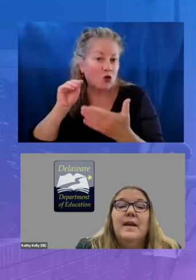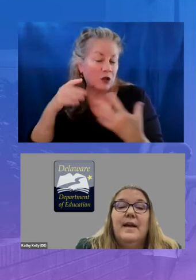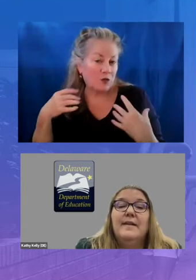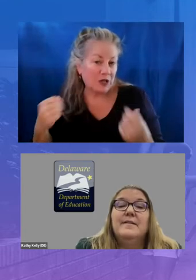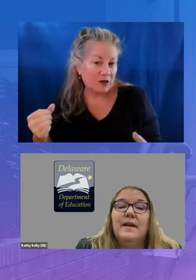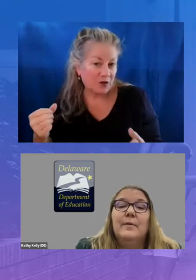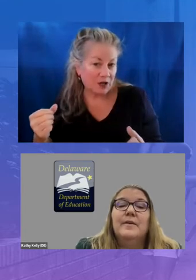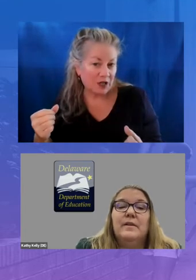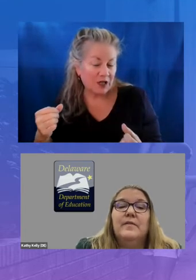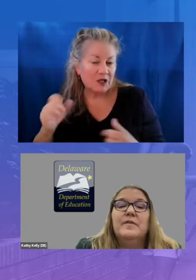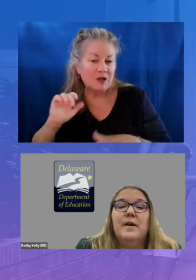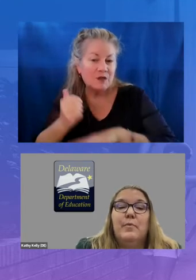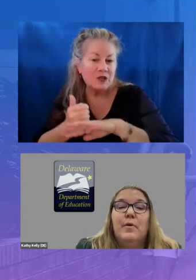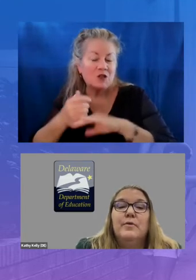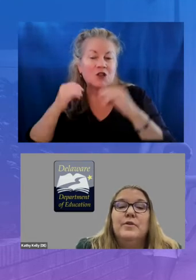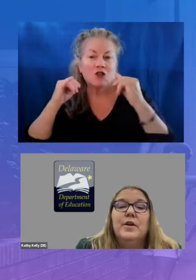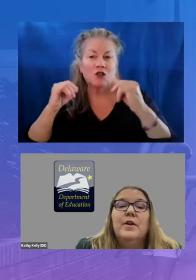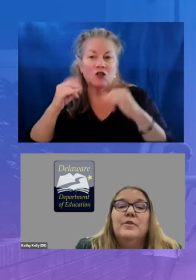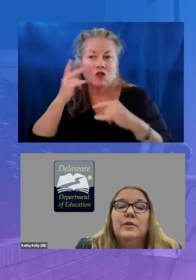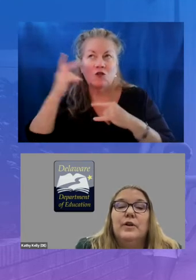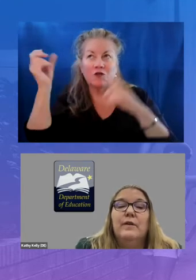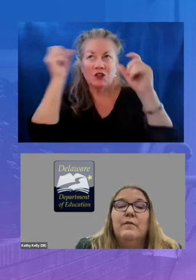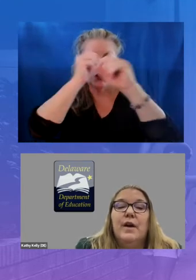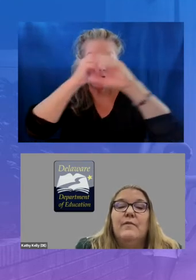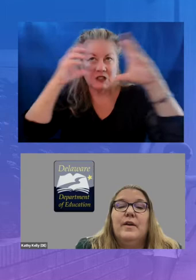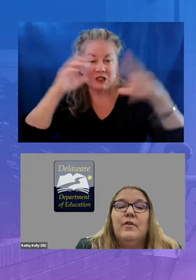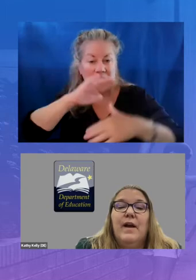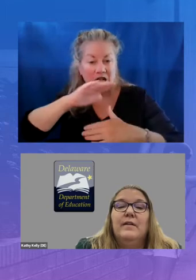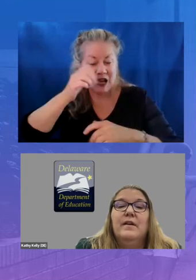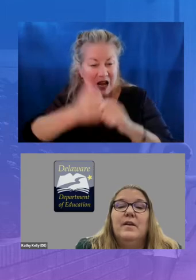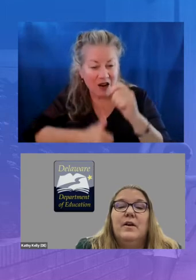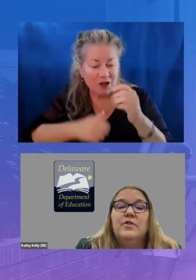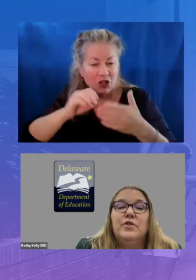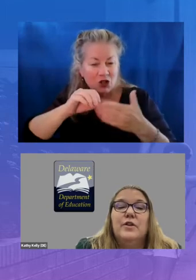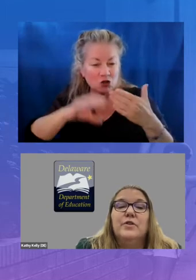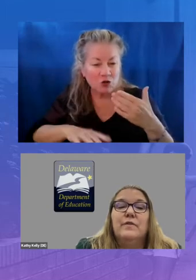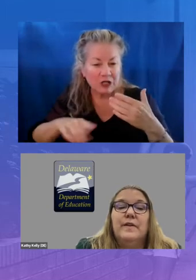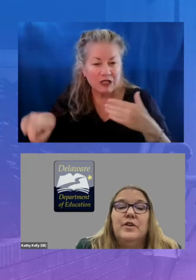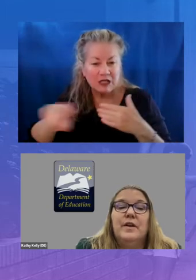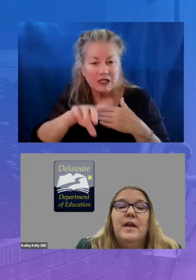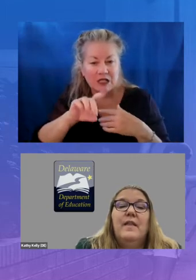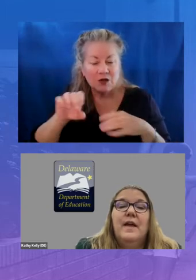and delaware delivers an approach to learning recovery grounded in our instructional vision that